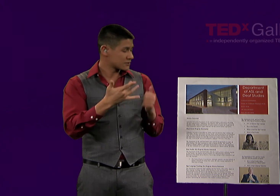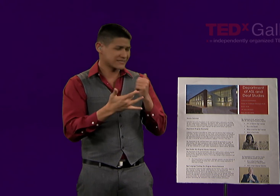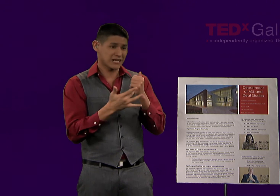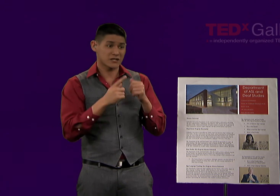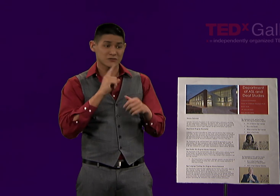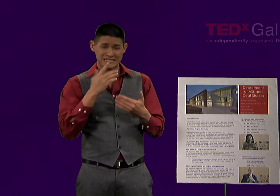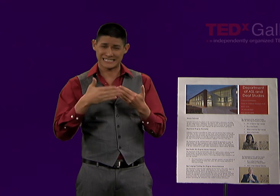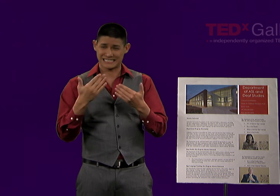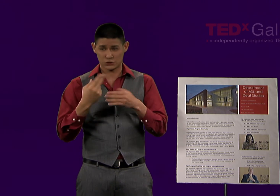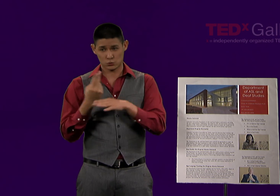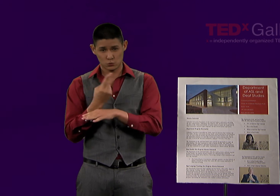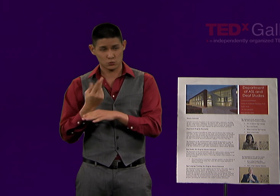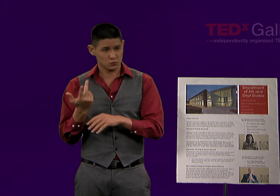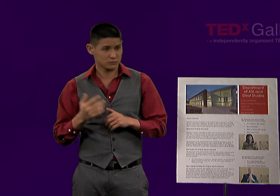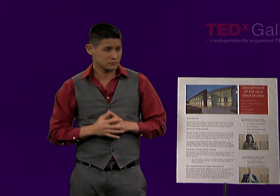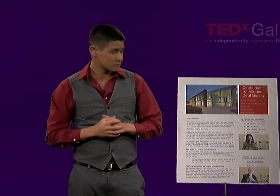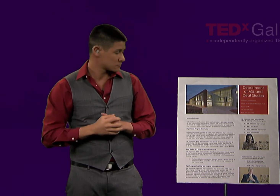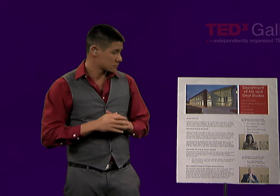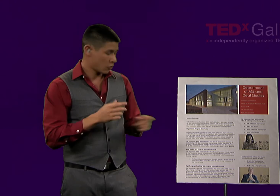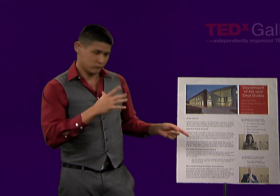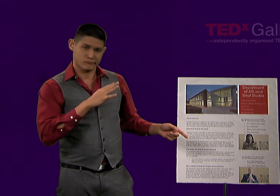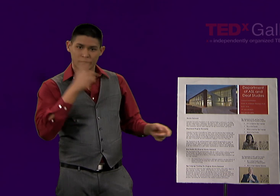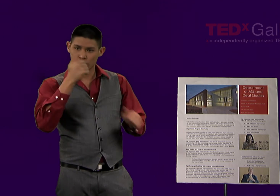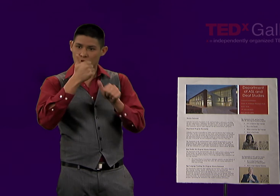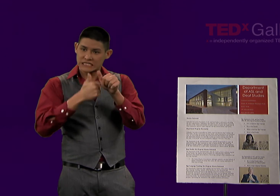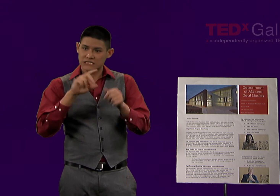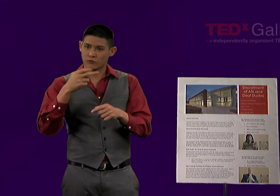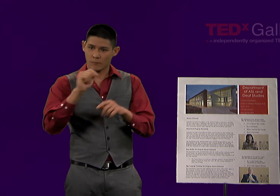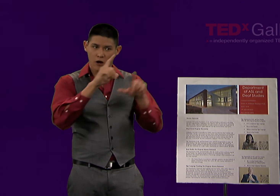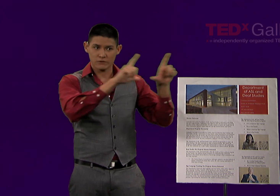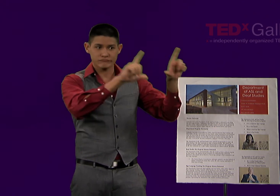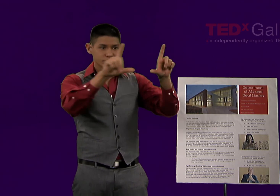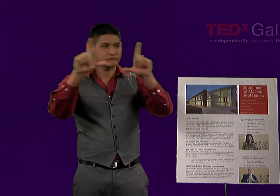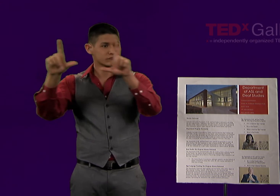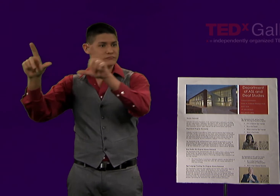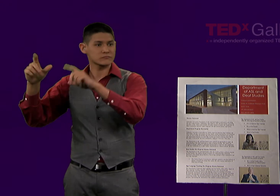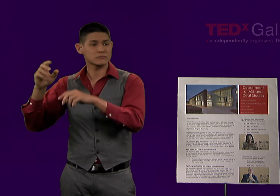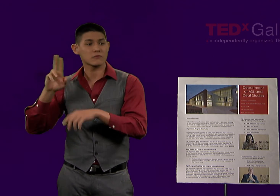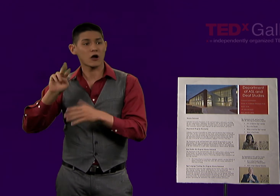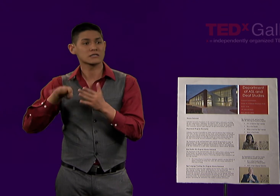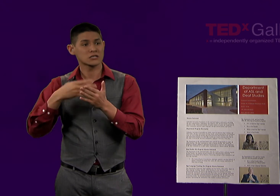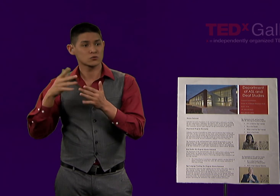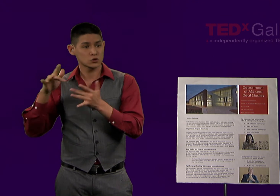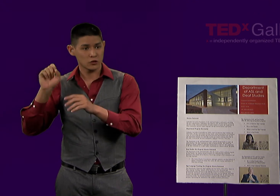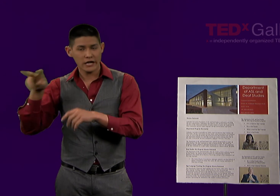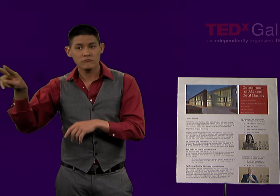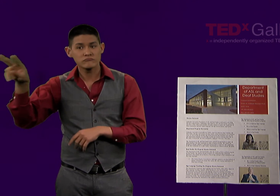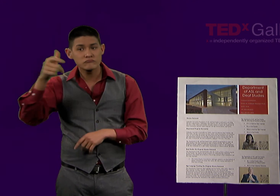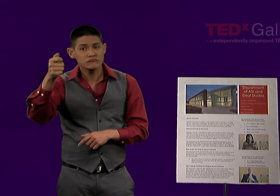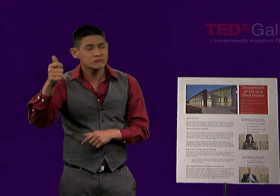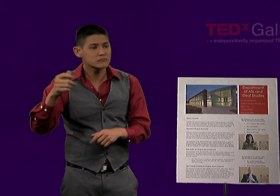allows people to independently access this tour information for the department. By taking a picture of that QR code,